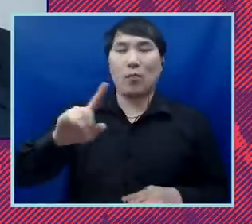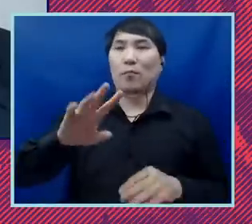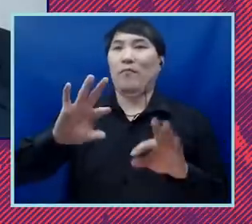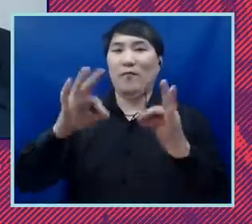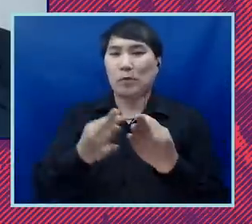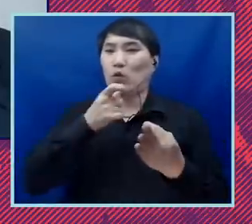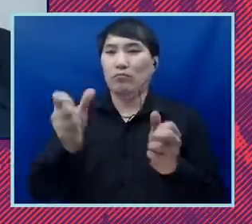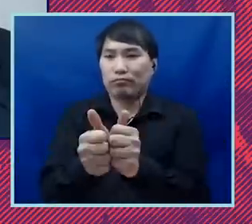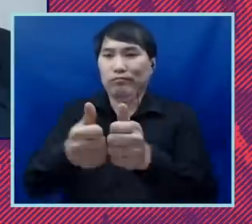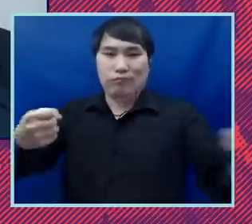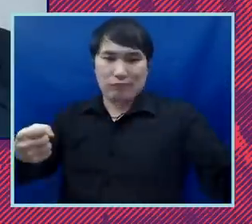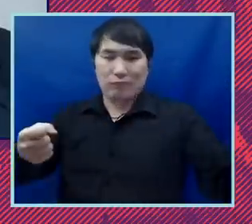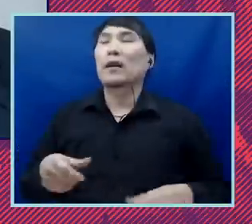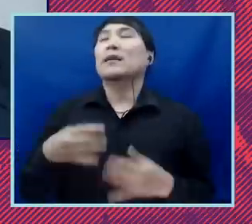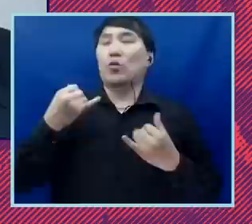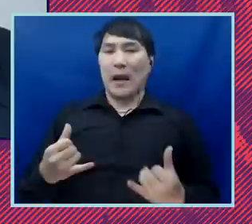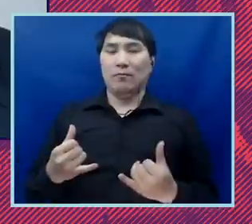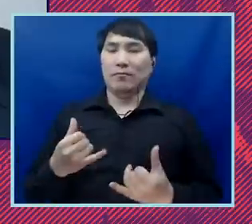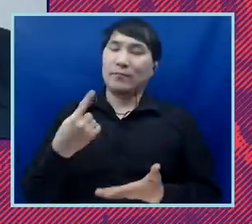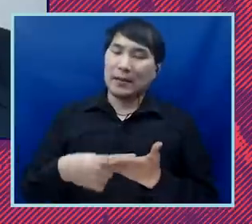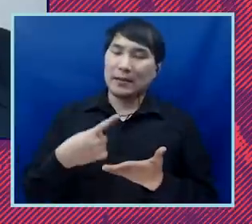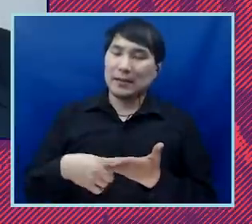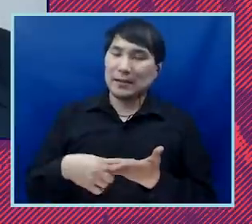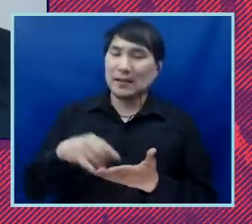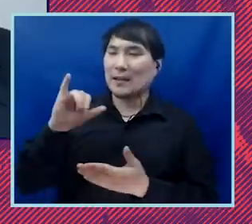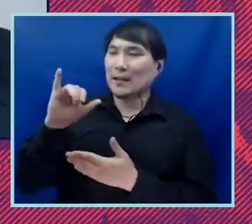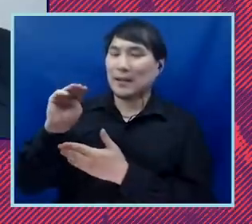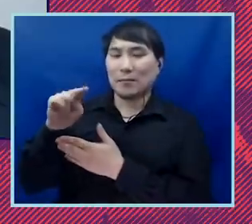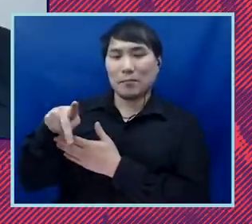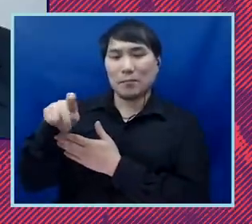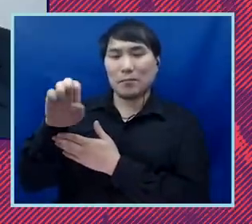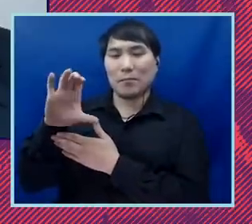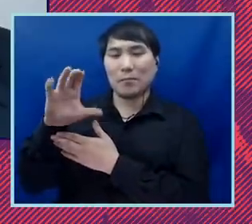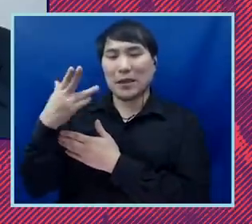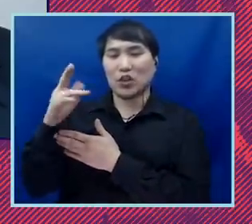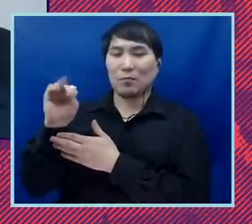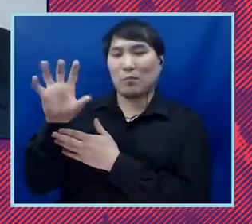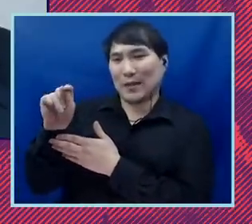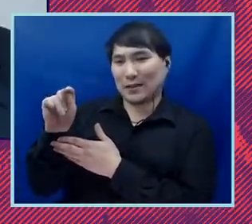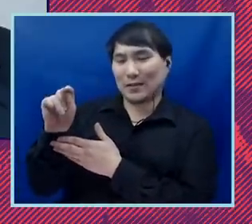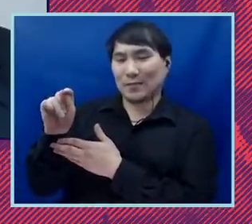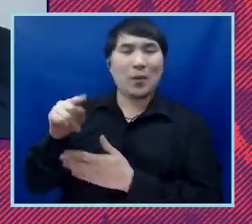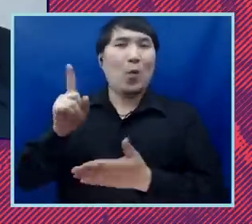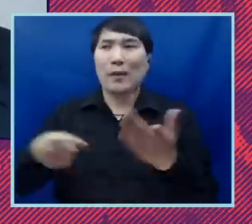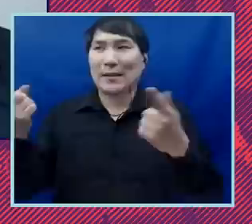Talk to me about impeachment, because everyone's talking about impeachment. It's the week of impeachment. What's going on about accountability with this president?